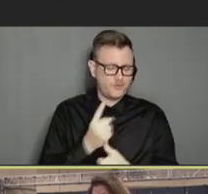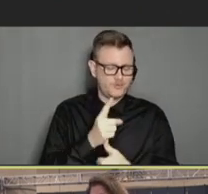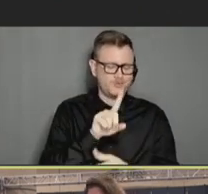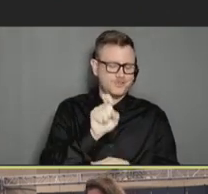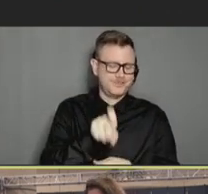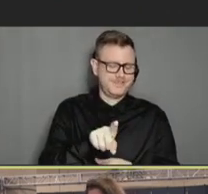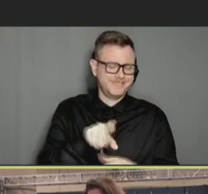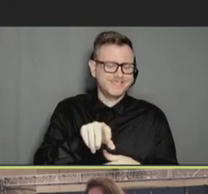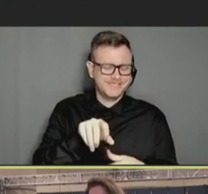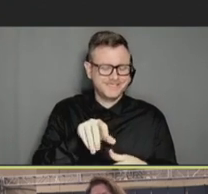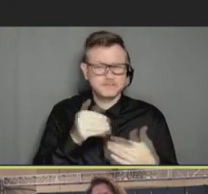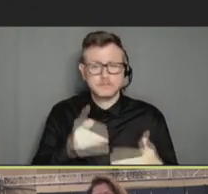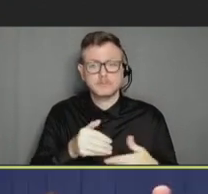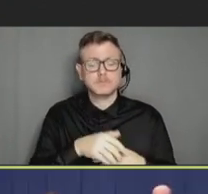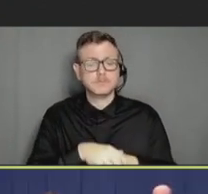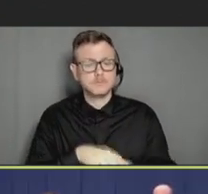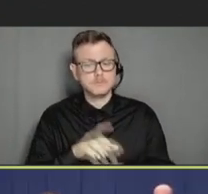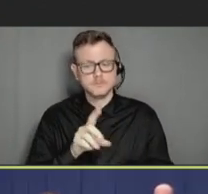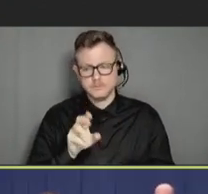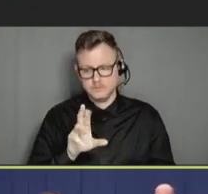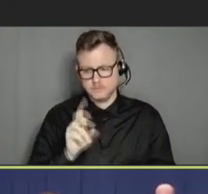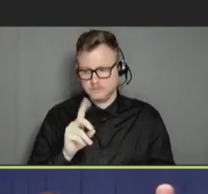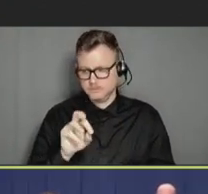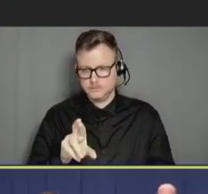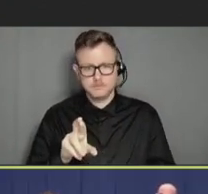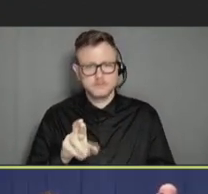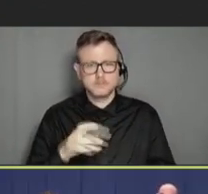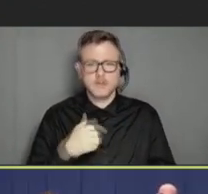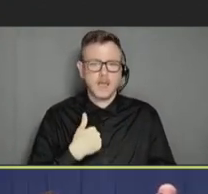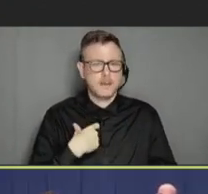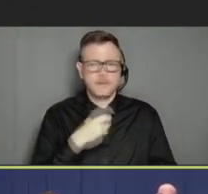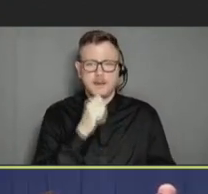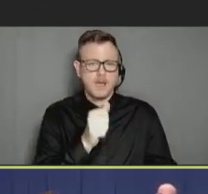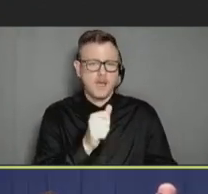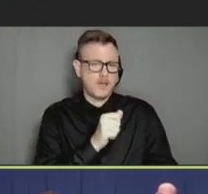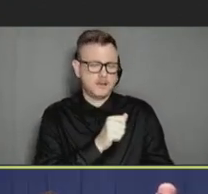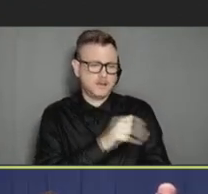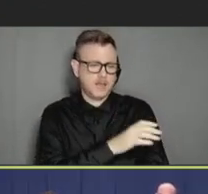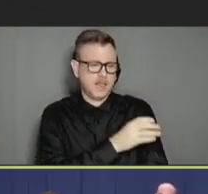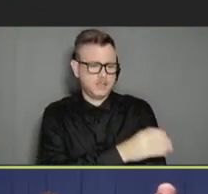Aaron Scherer: Yeah. And I mean, I'm not a clinician, and so, I don't have direct experience,